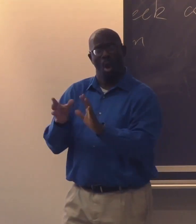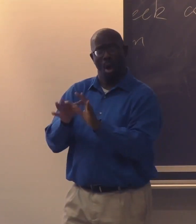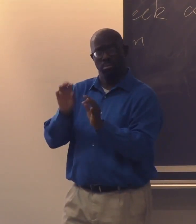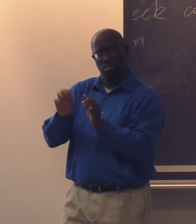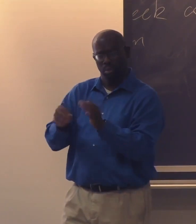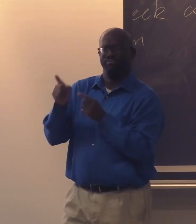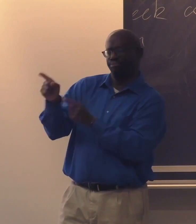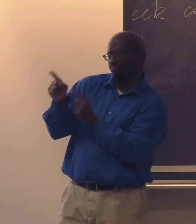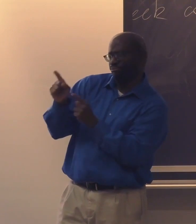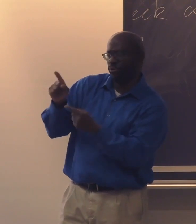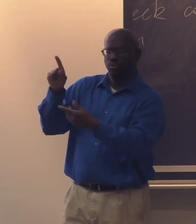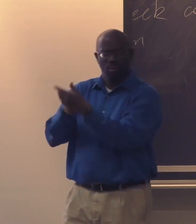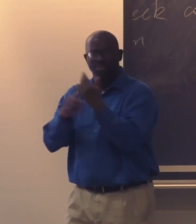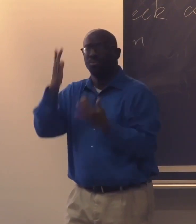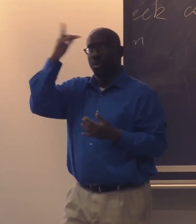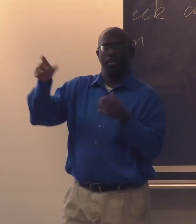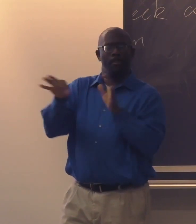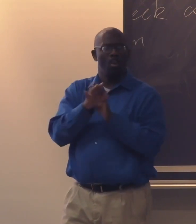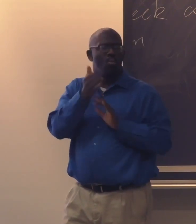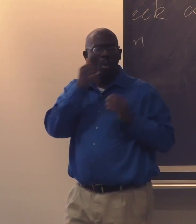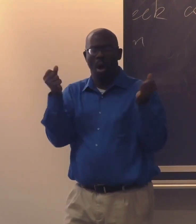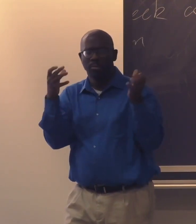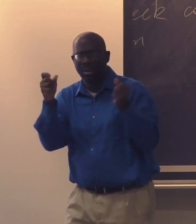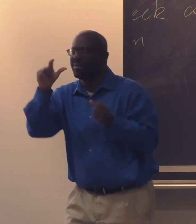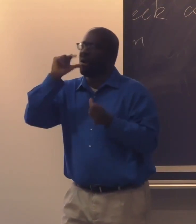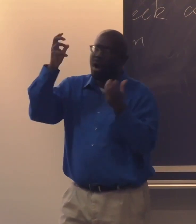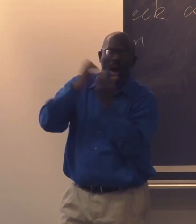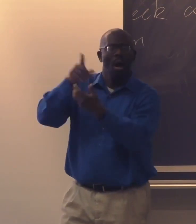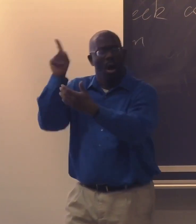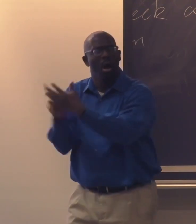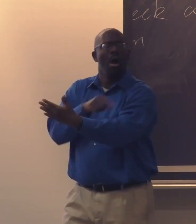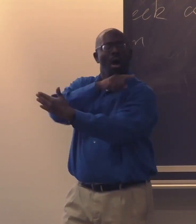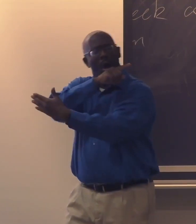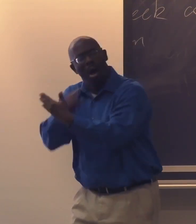And then people on that forum really blasted and criticized her, saying that she picked the wrong signs,